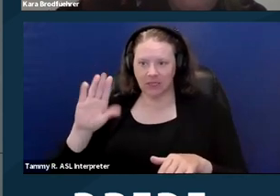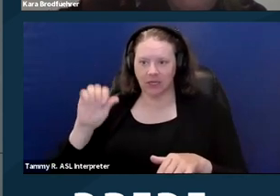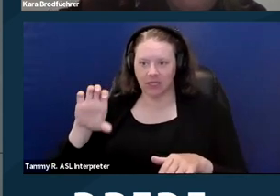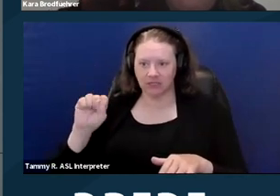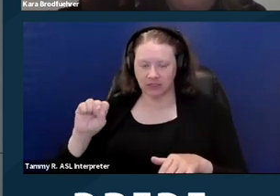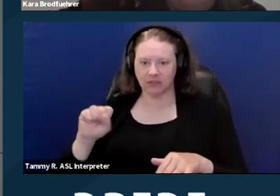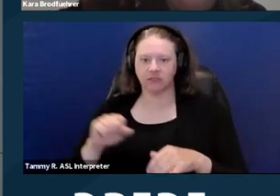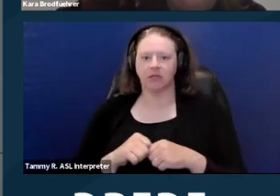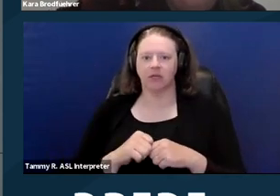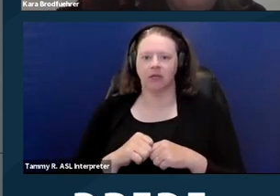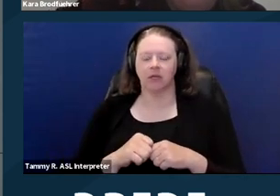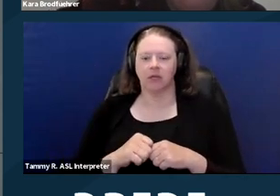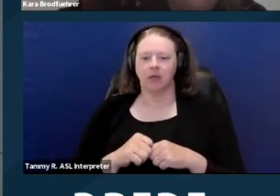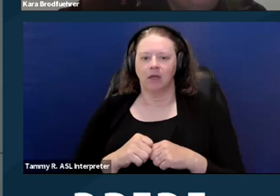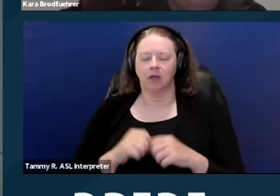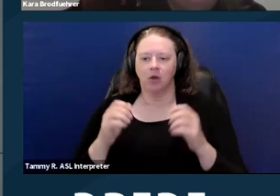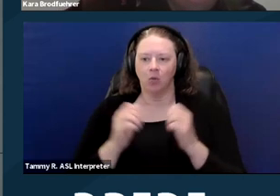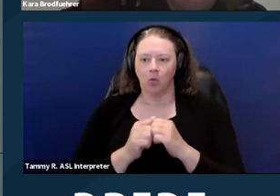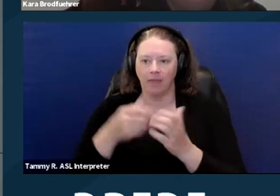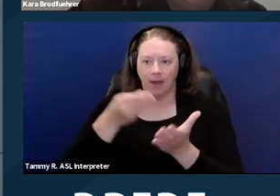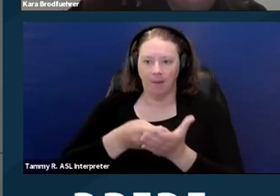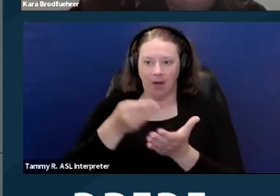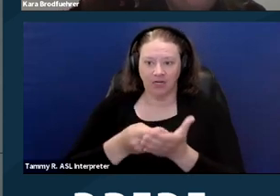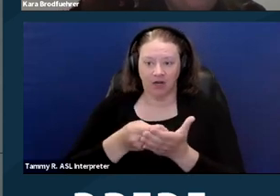with a monetary value of over $11 million.